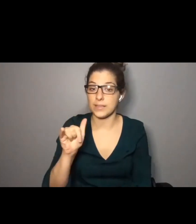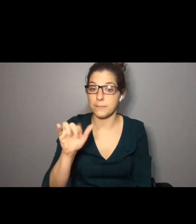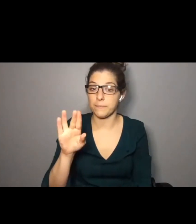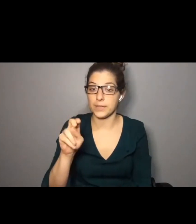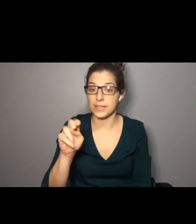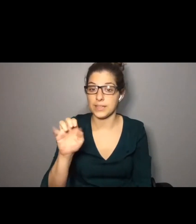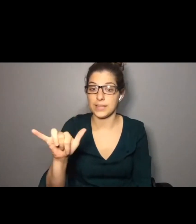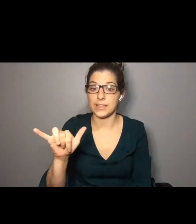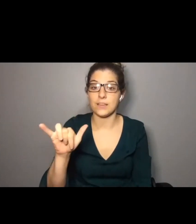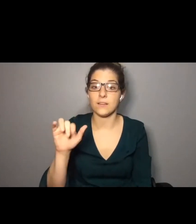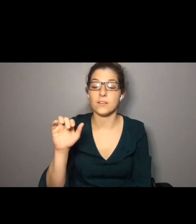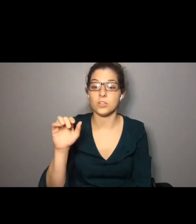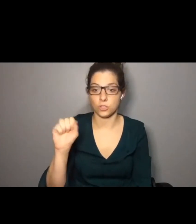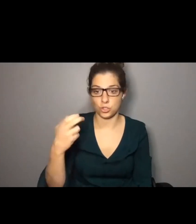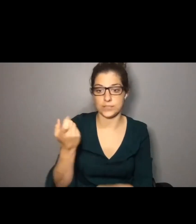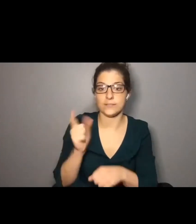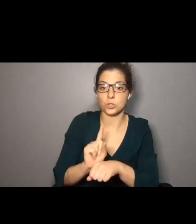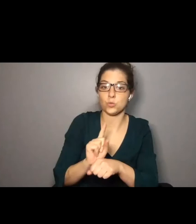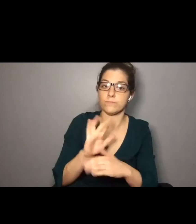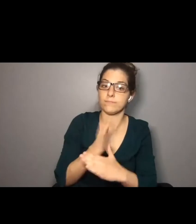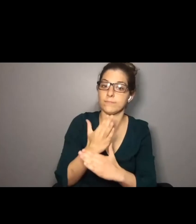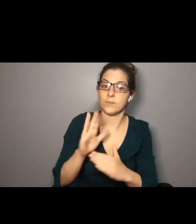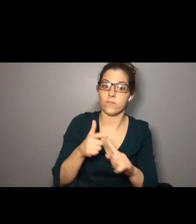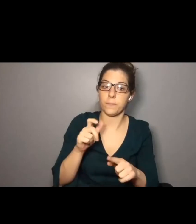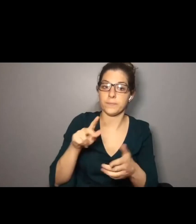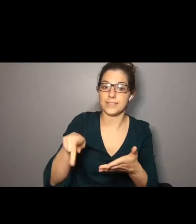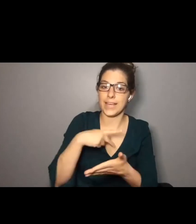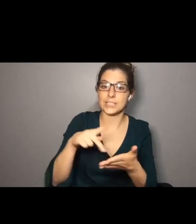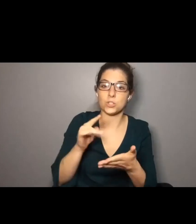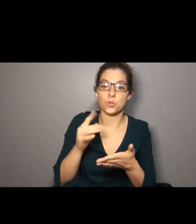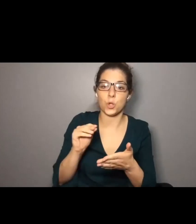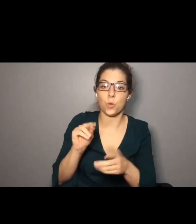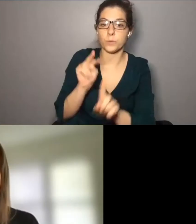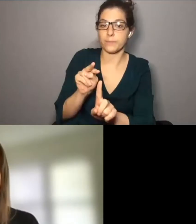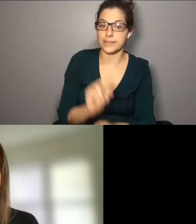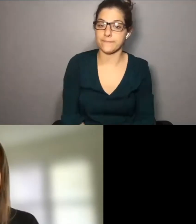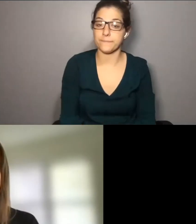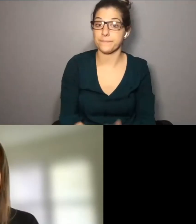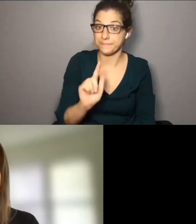Jenny Thompson, who is here to share a little bit from the dance studio perspective